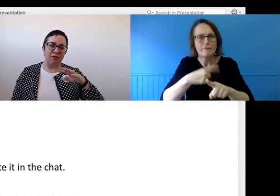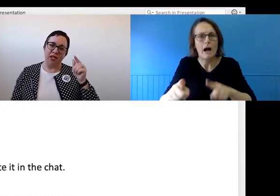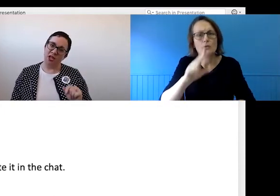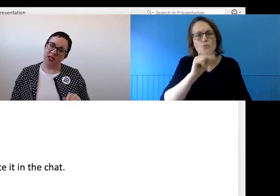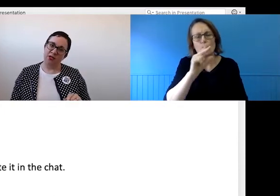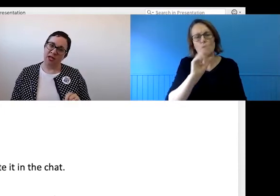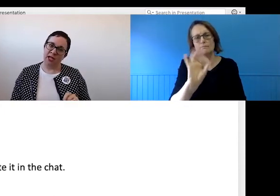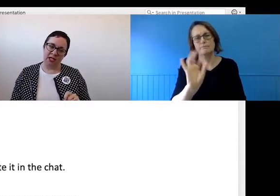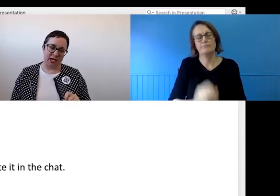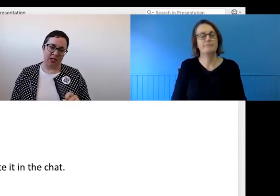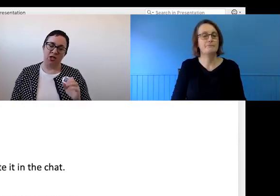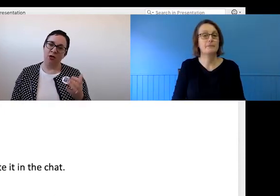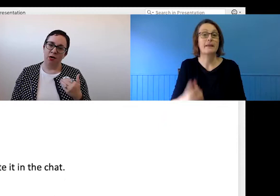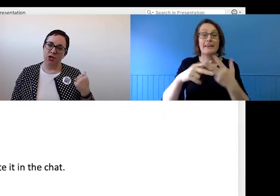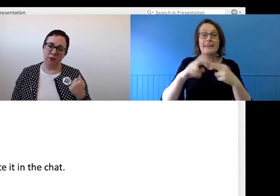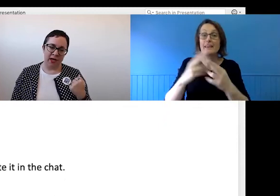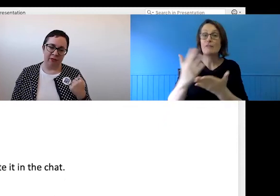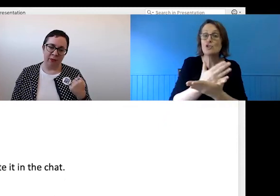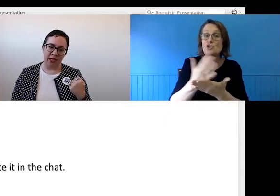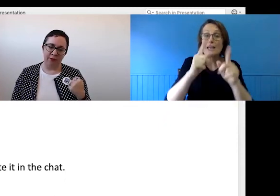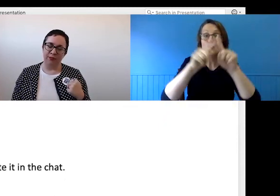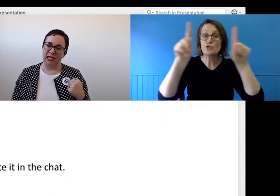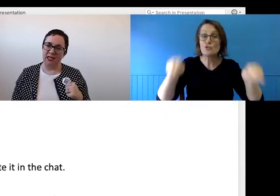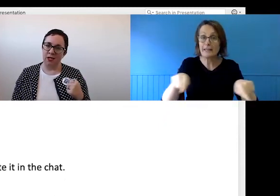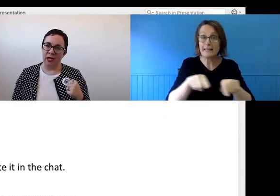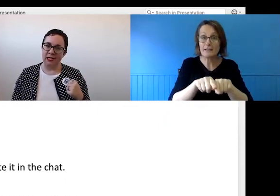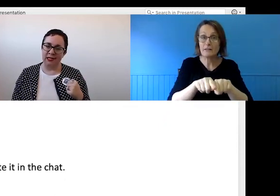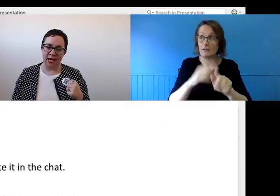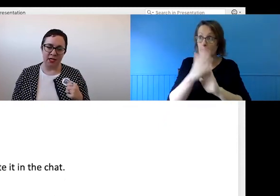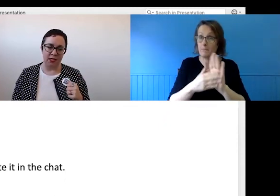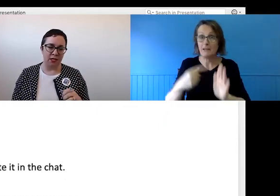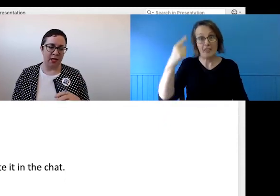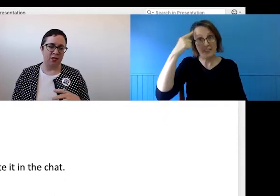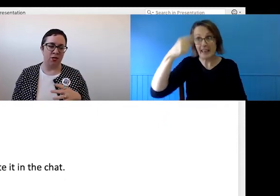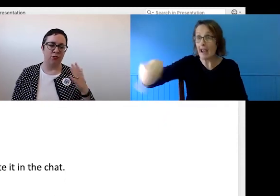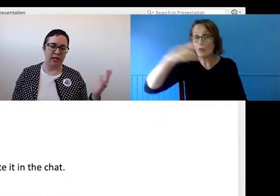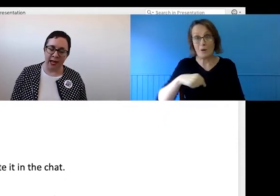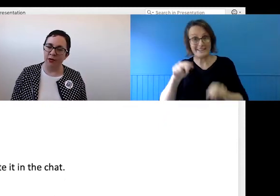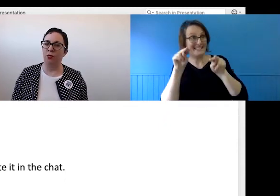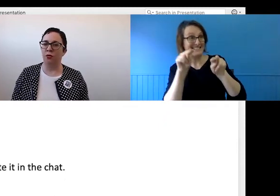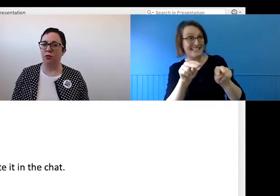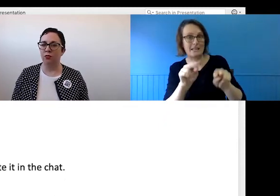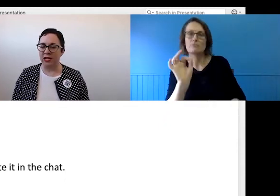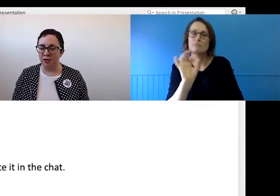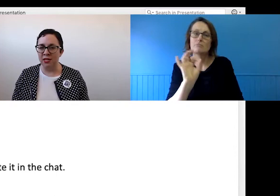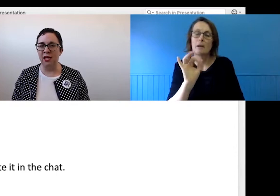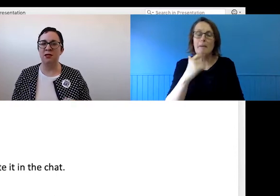If they share their screen at any stage to not assume that everybody can see or understand it. So to read out all written content,